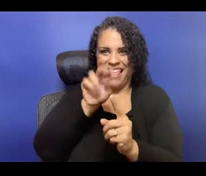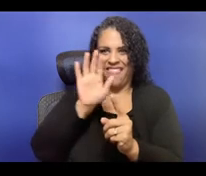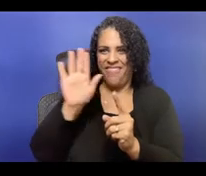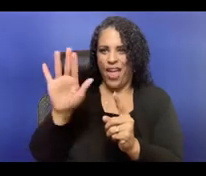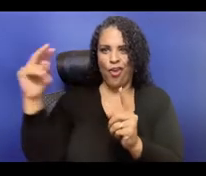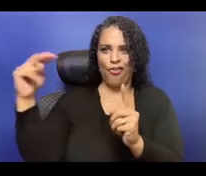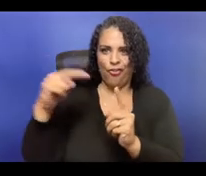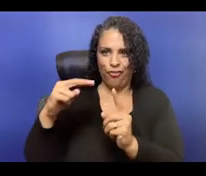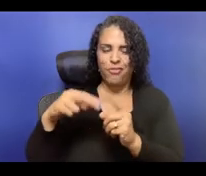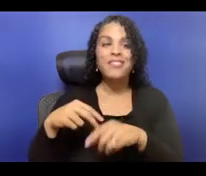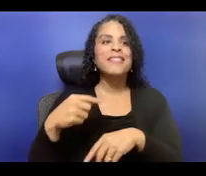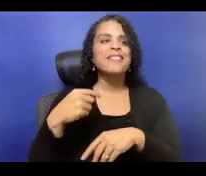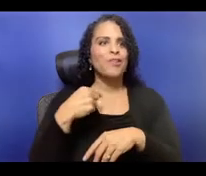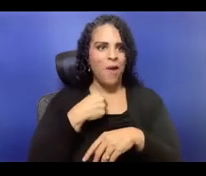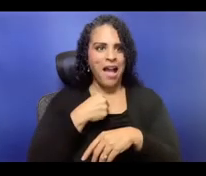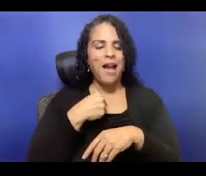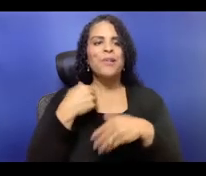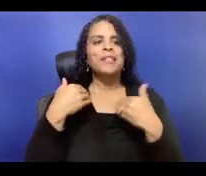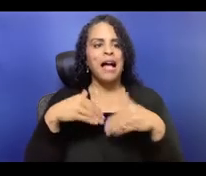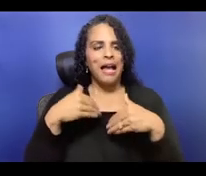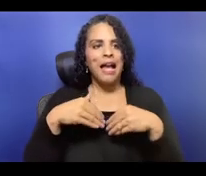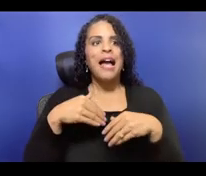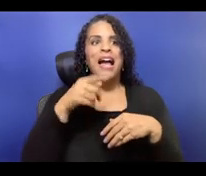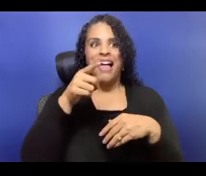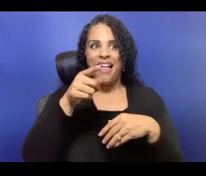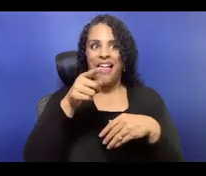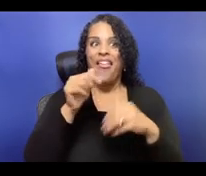really addressing the unjust and,